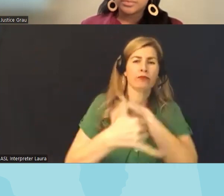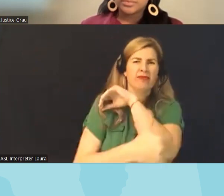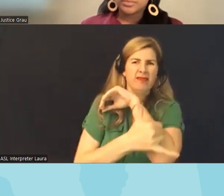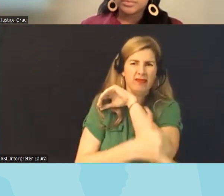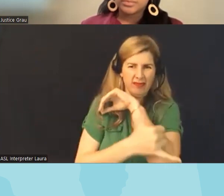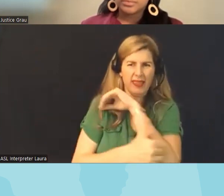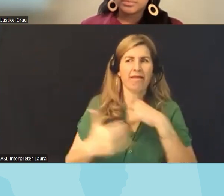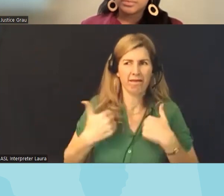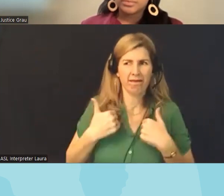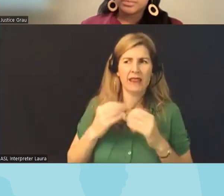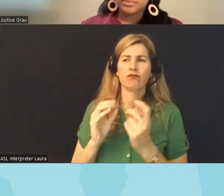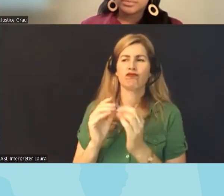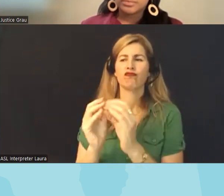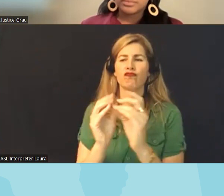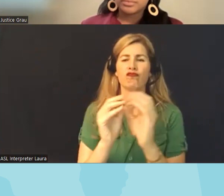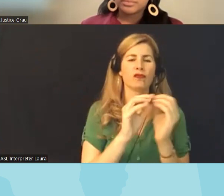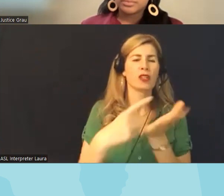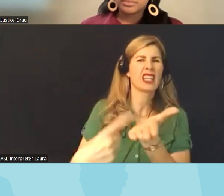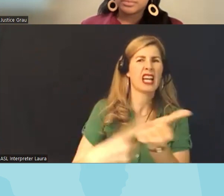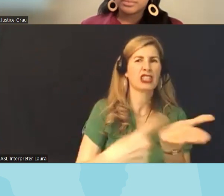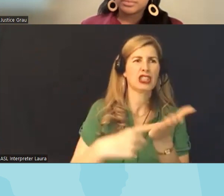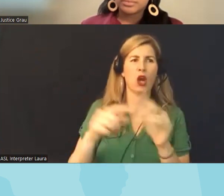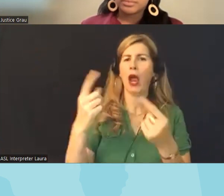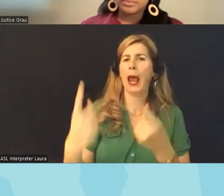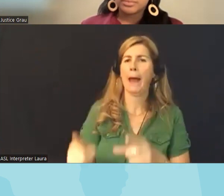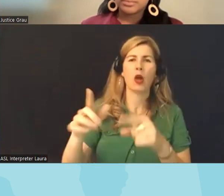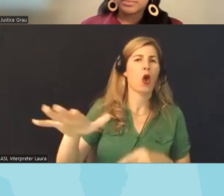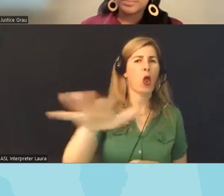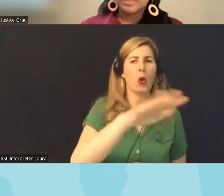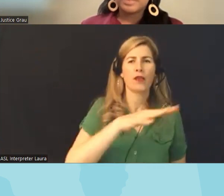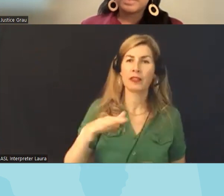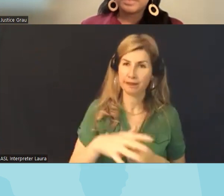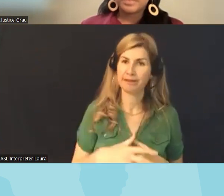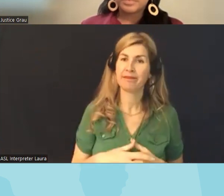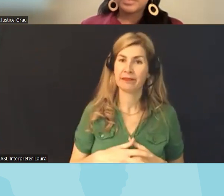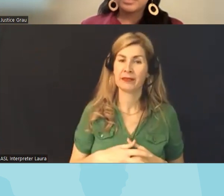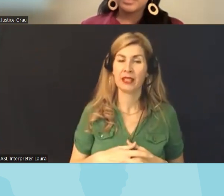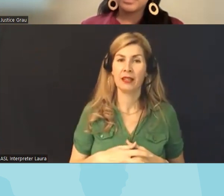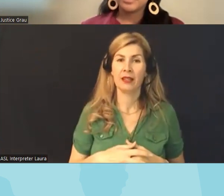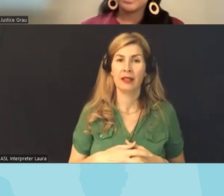and largely The public's on our side and as as much as we can uh show and